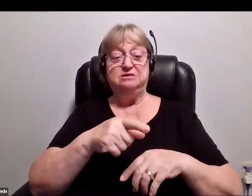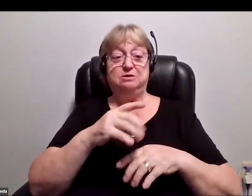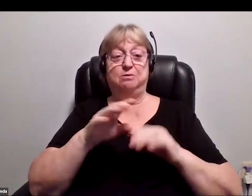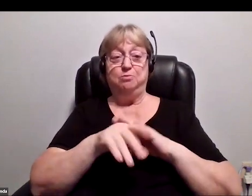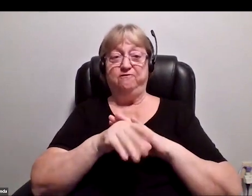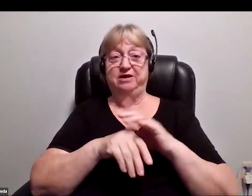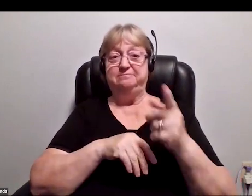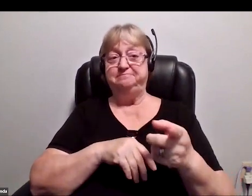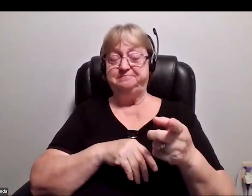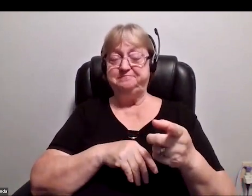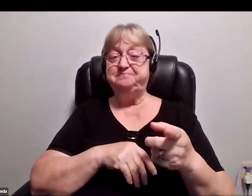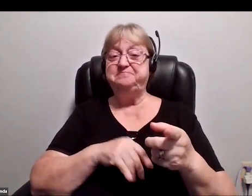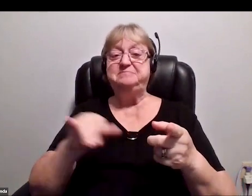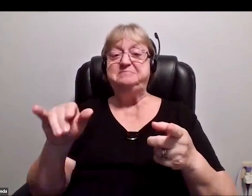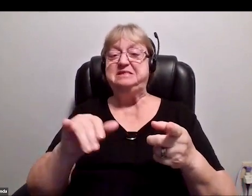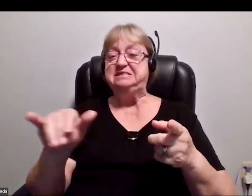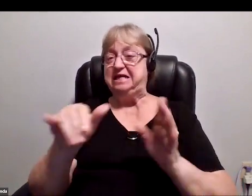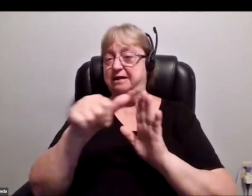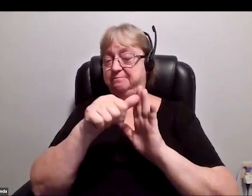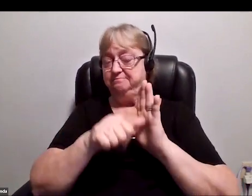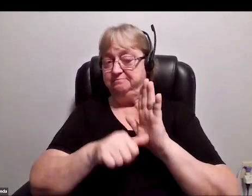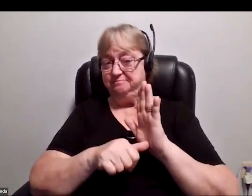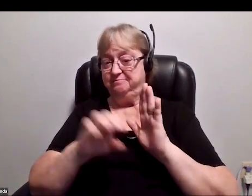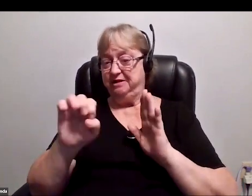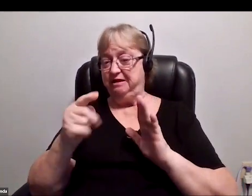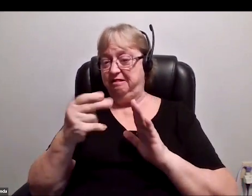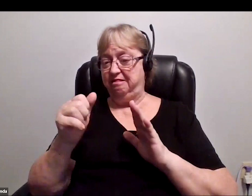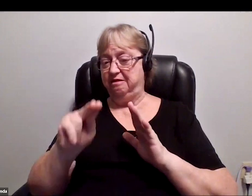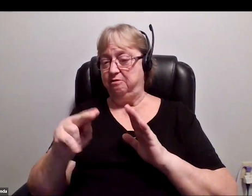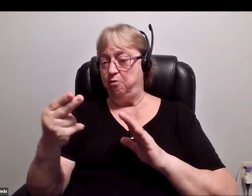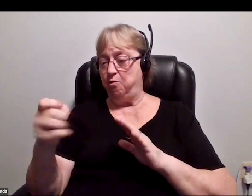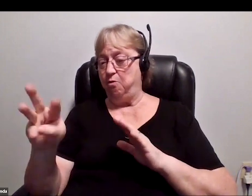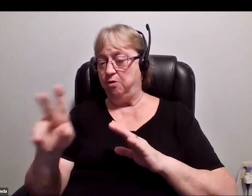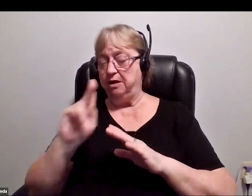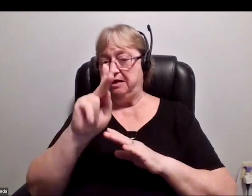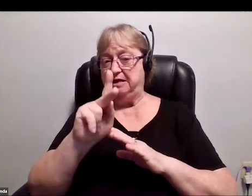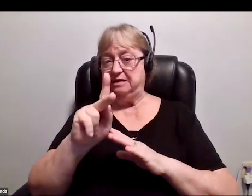This is the same surgery that Ethan Hawke's character gets to become as tall as Jude Law